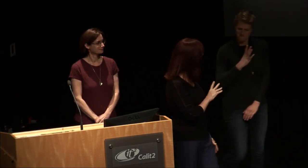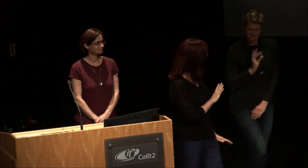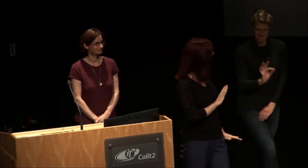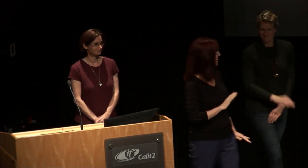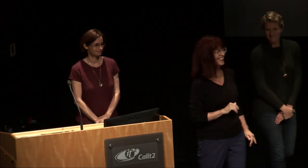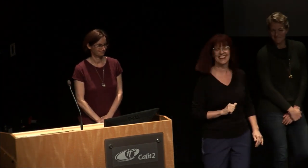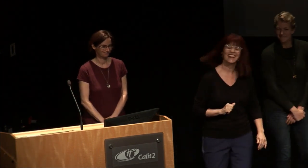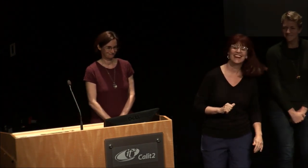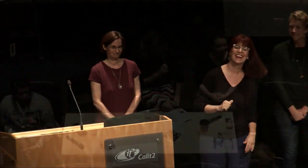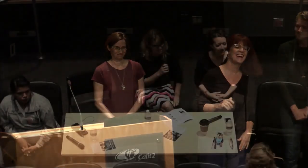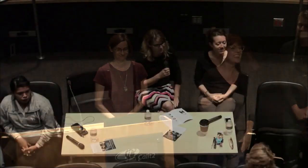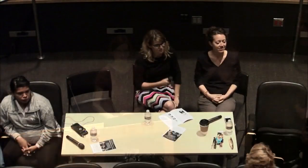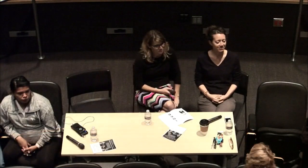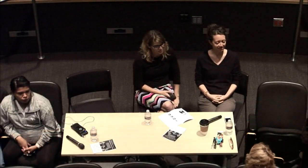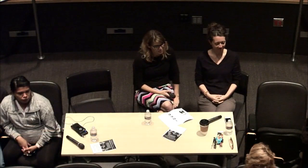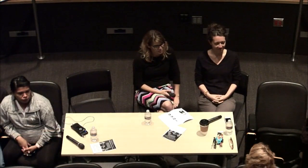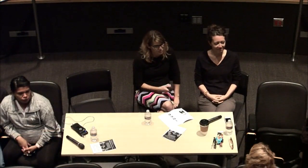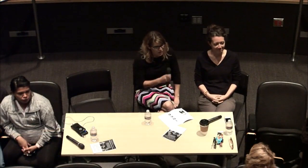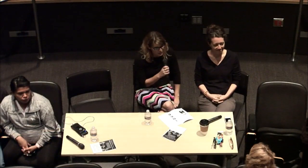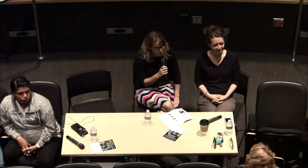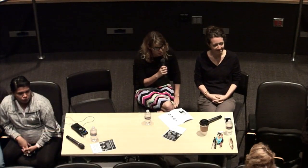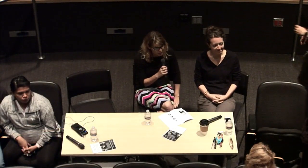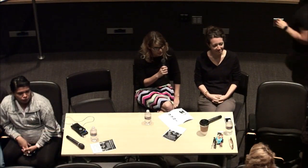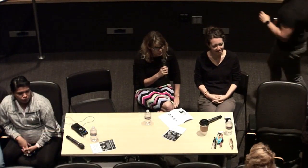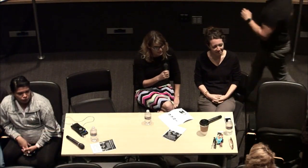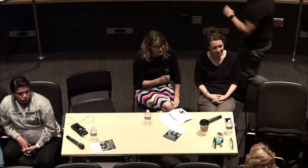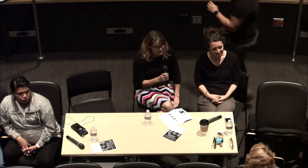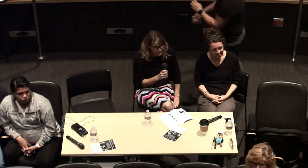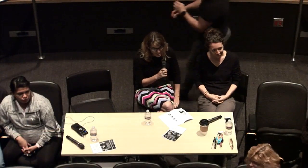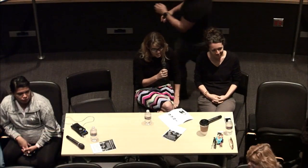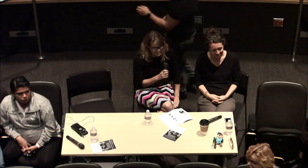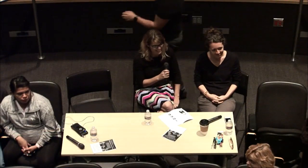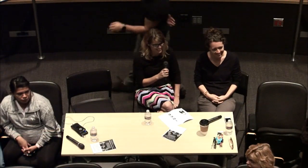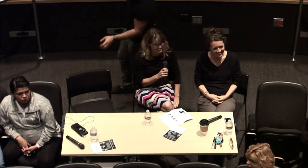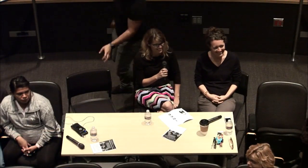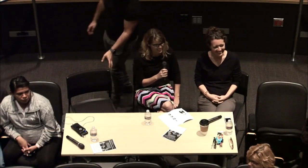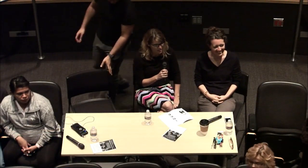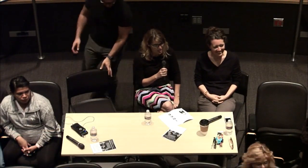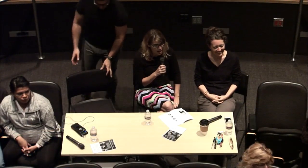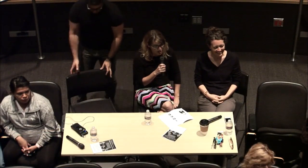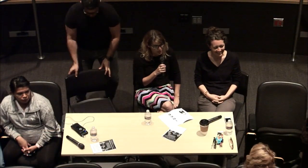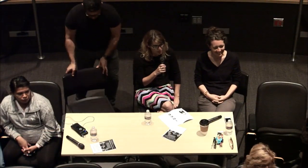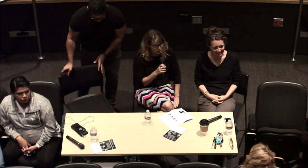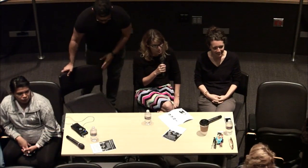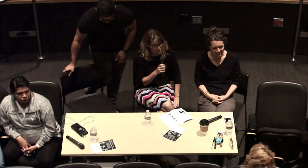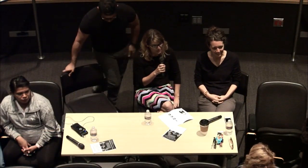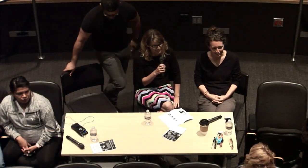make sure you can see me. Okay hello everybody hello. I am a hearing person I